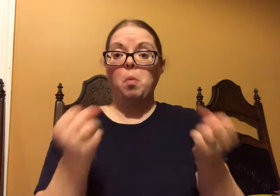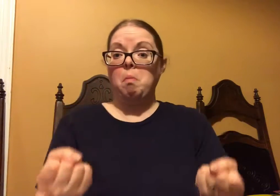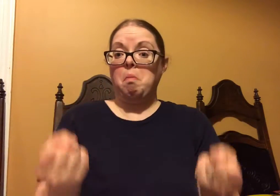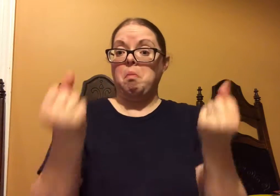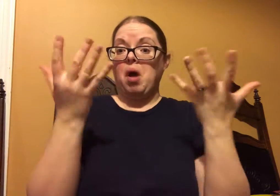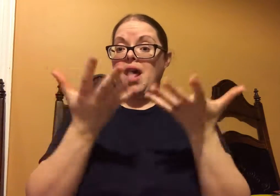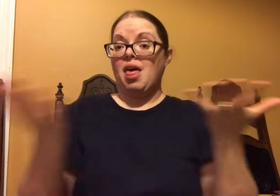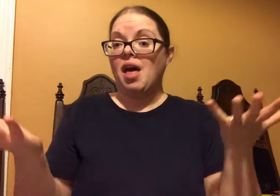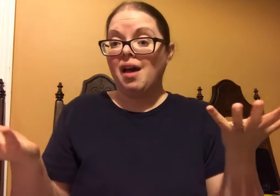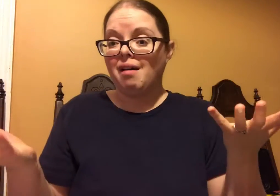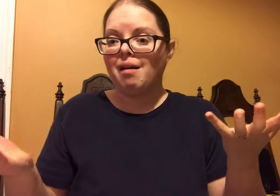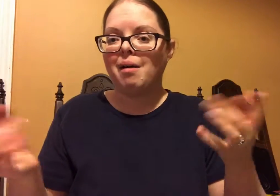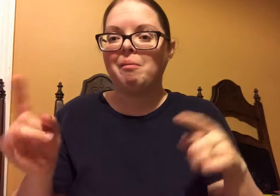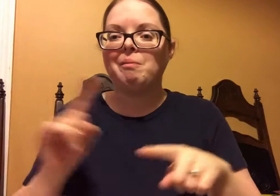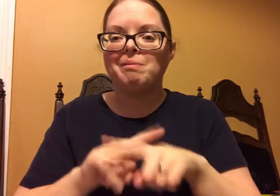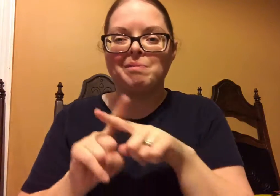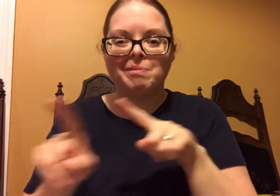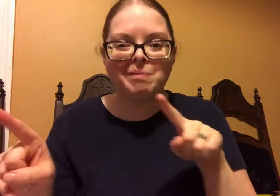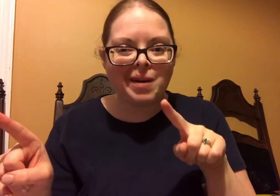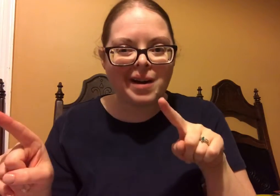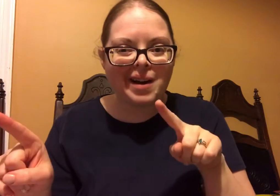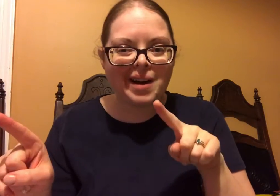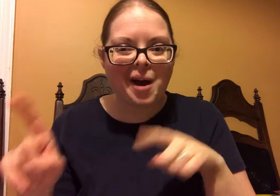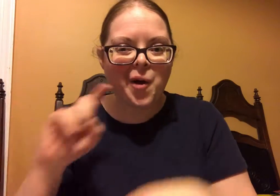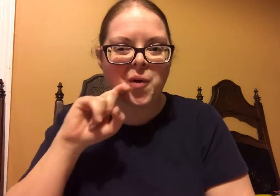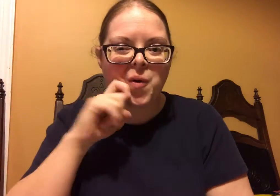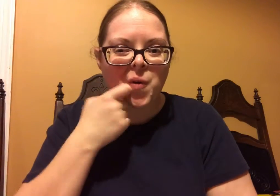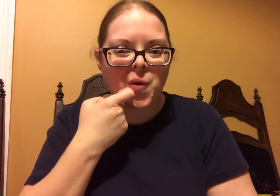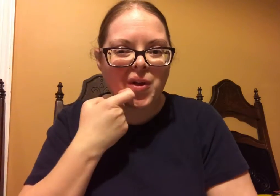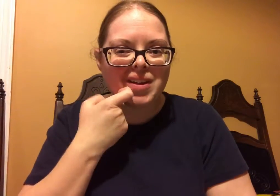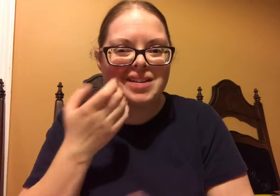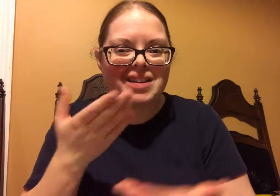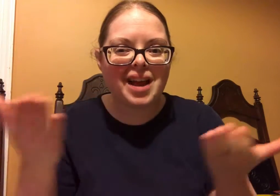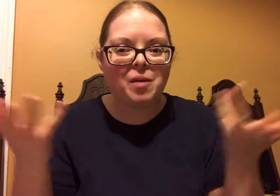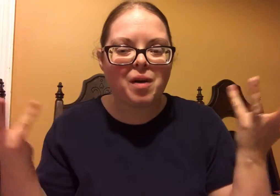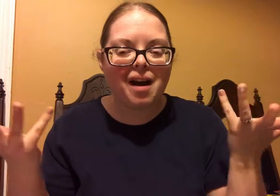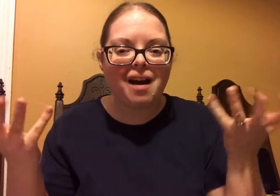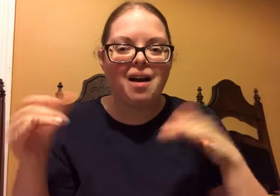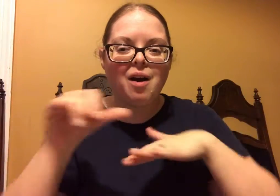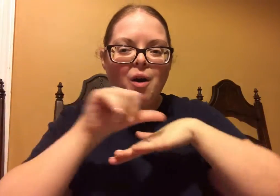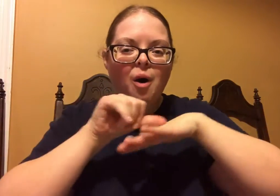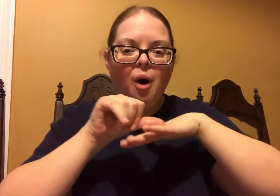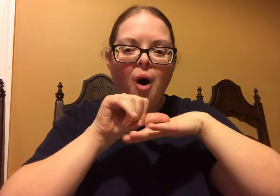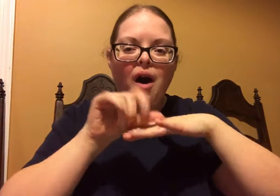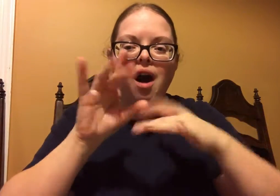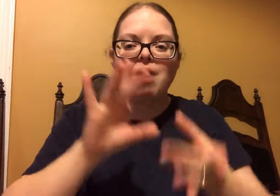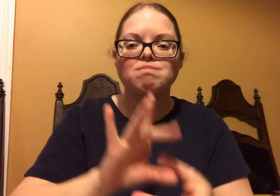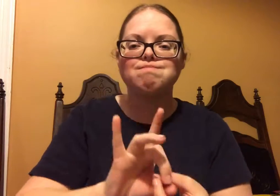They can do so many things, but one of the coolest things I found out